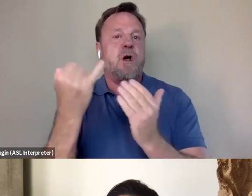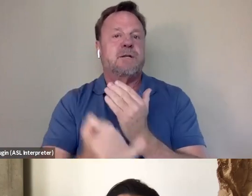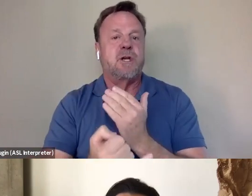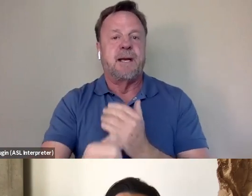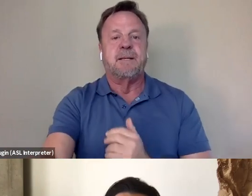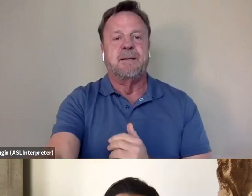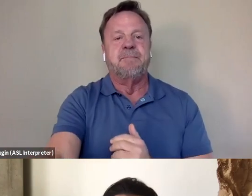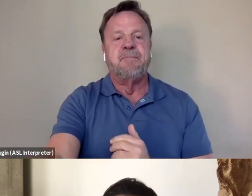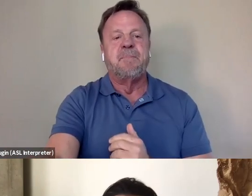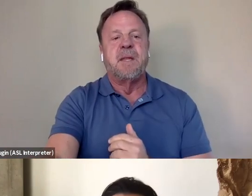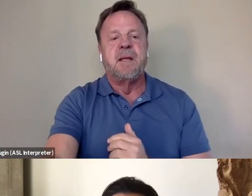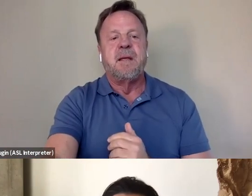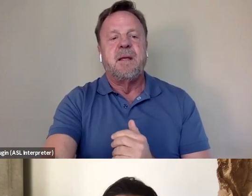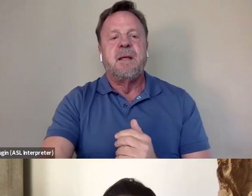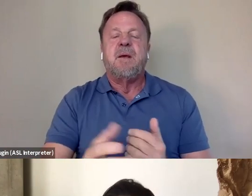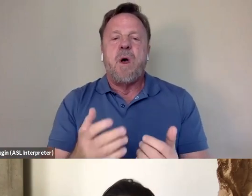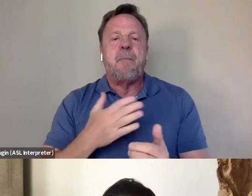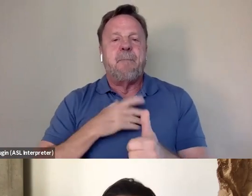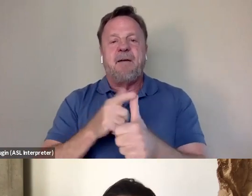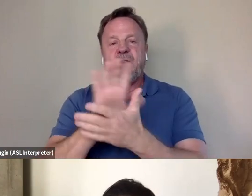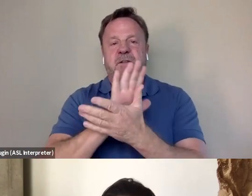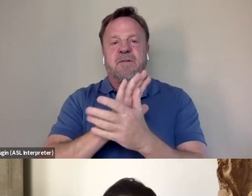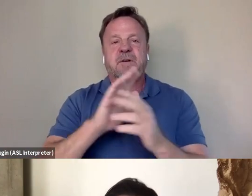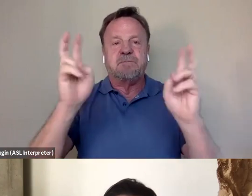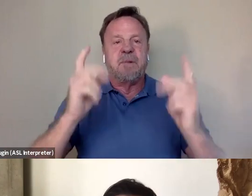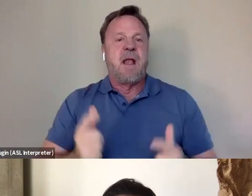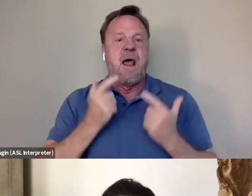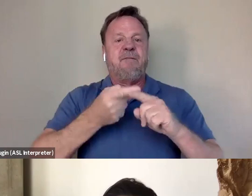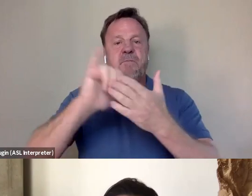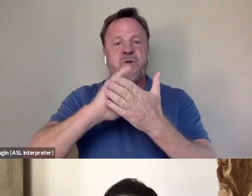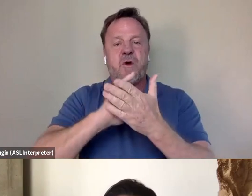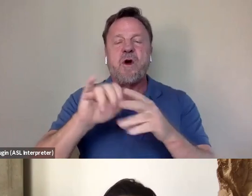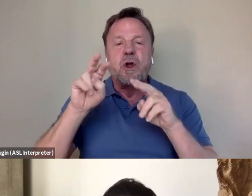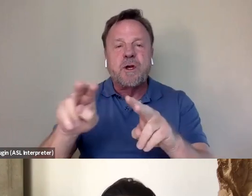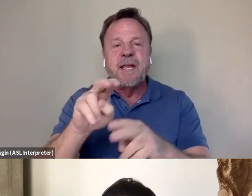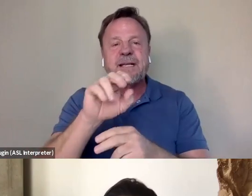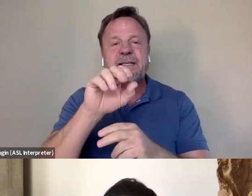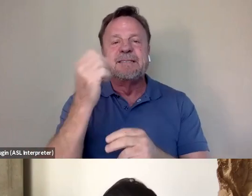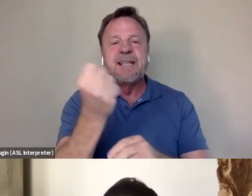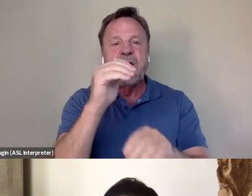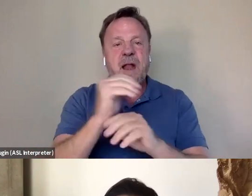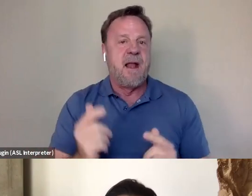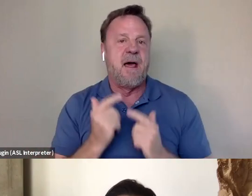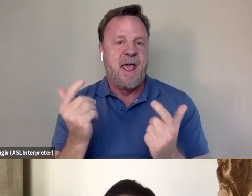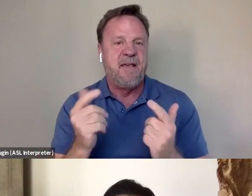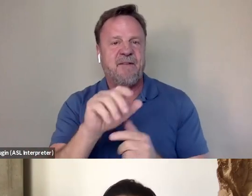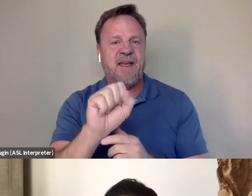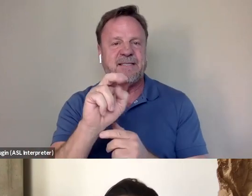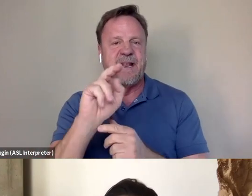For me I mean, so my first film was "Live From New York" writes like looking at "Saturday Night Live" through a different lens or anthropological lens,